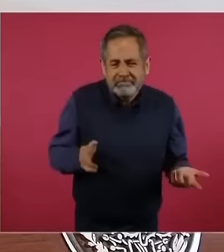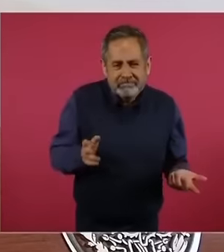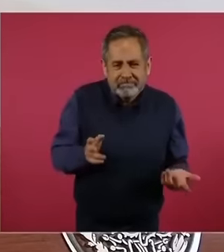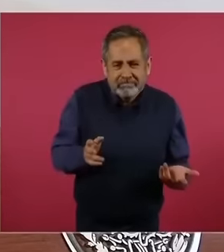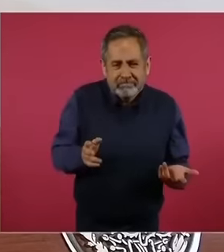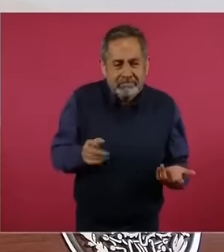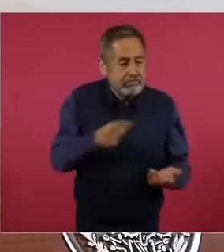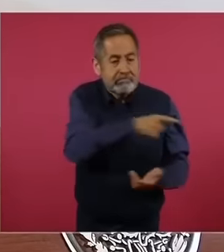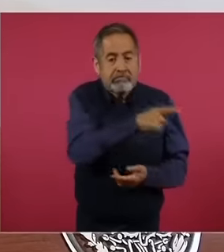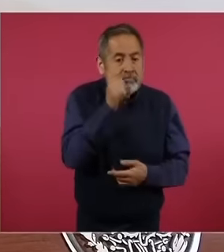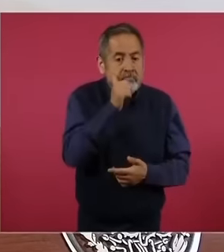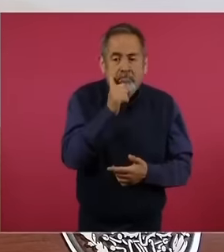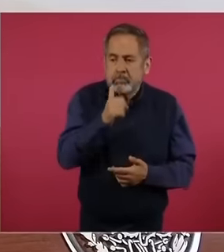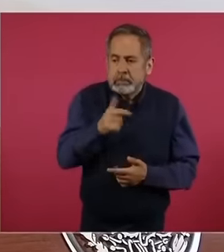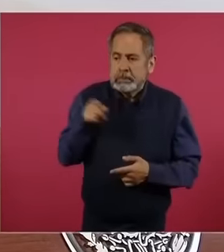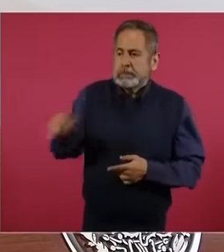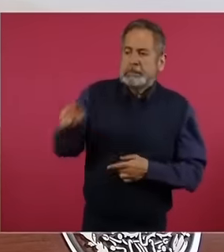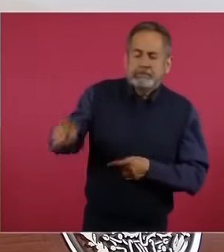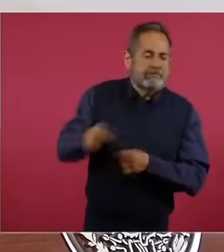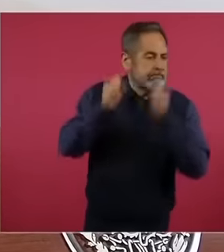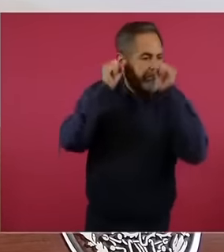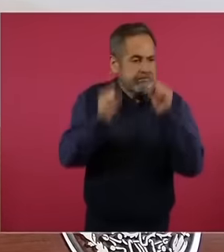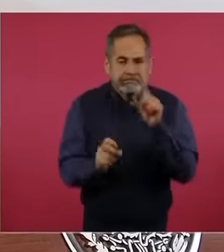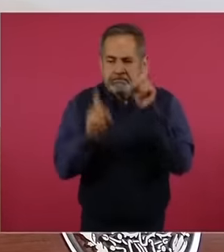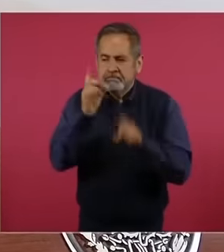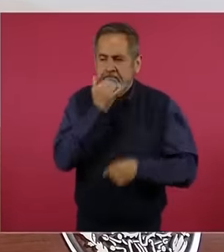distrust